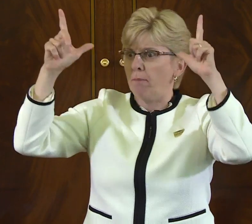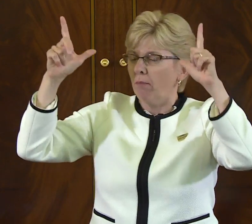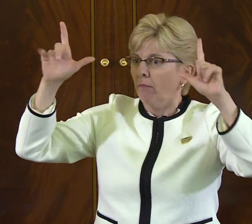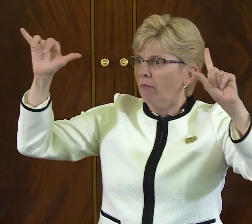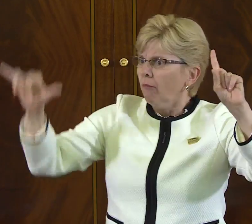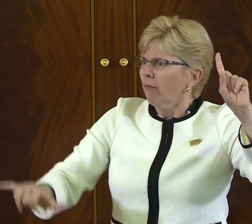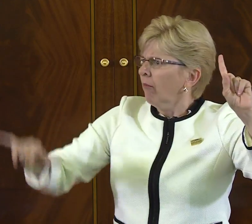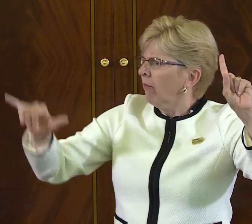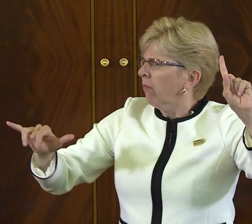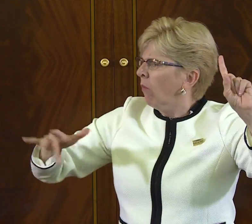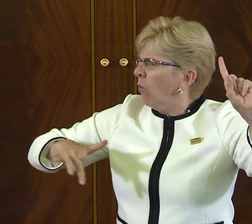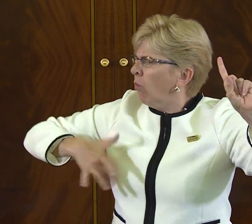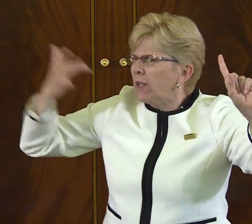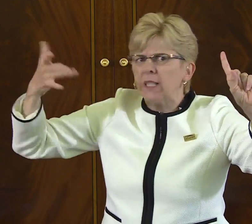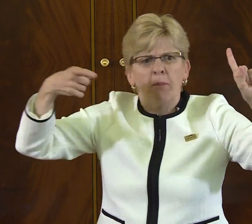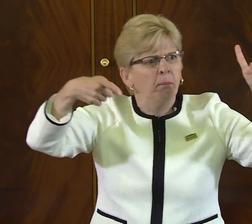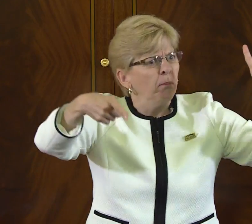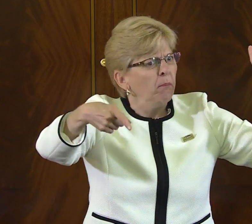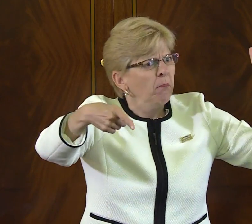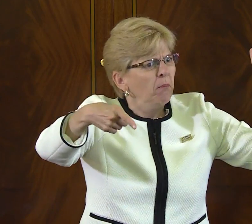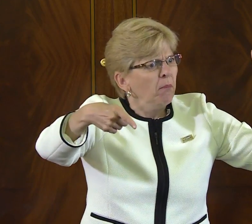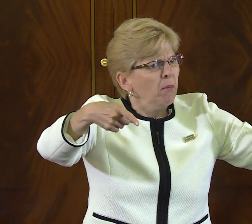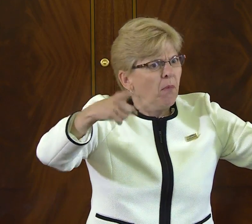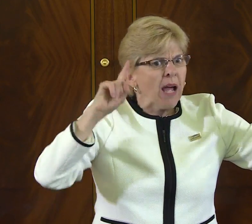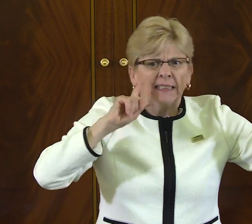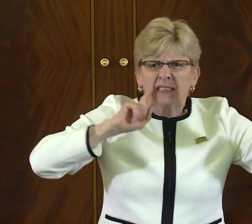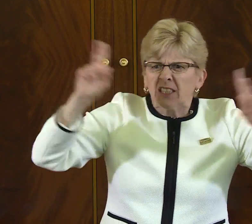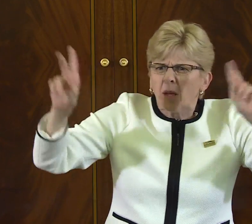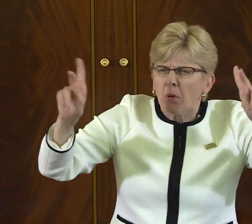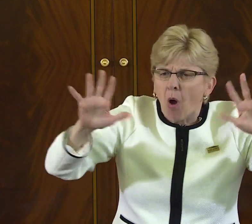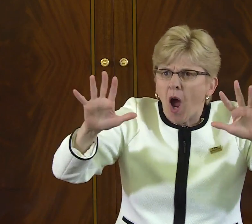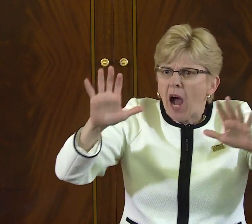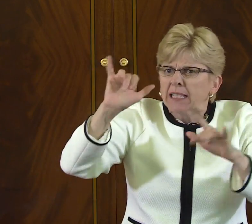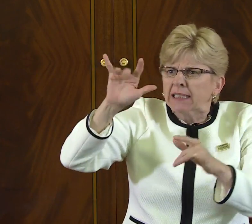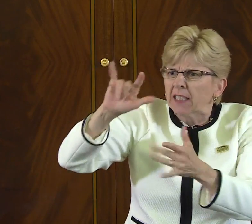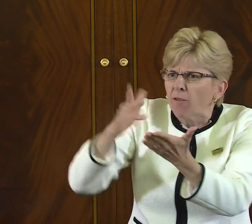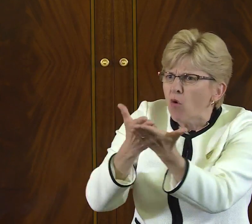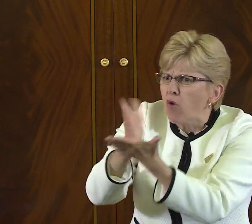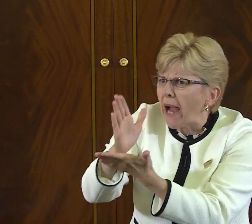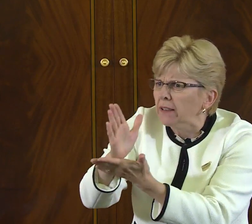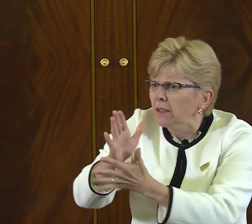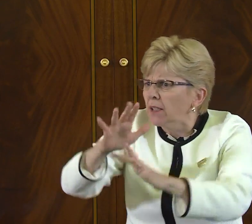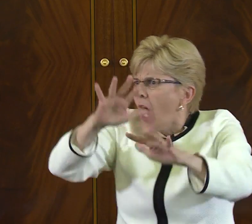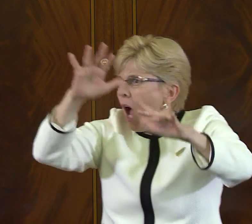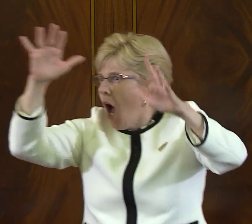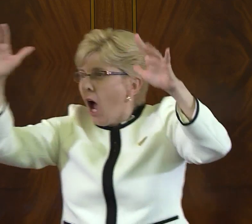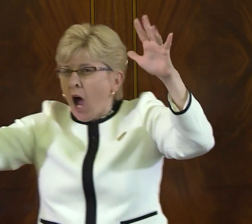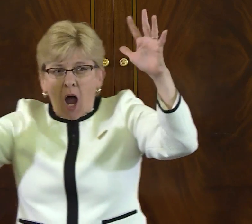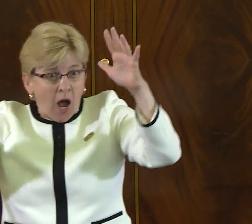So it was that protest that really woke up Congress and drew the attention on Gallaudet and deaf people's fight